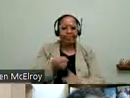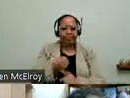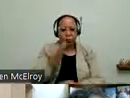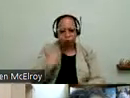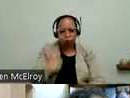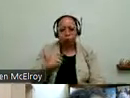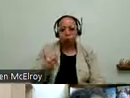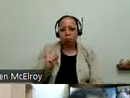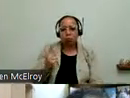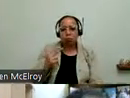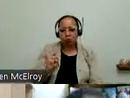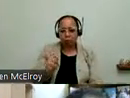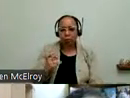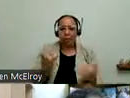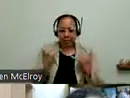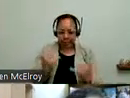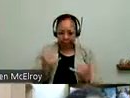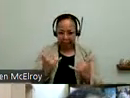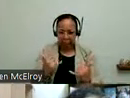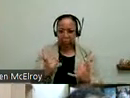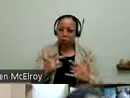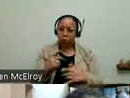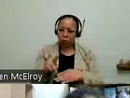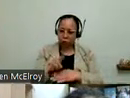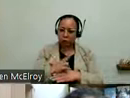and she's now using -- depending on using a wheelchair. And she